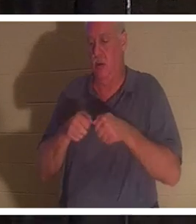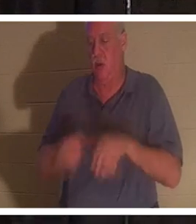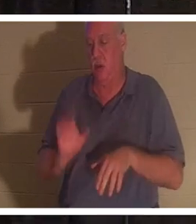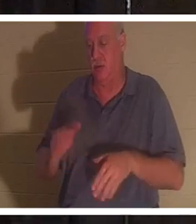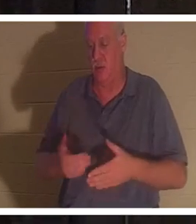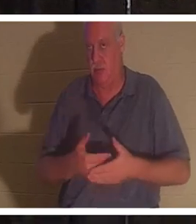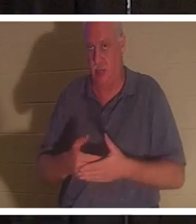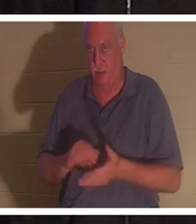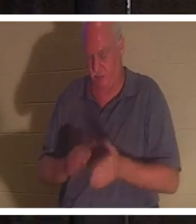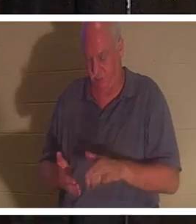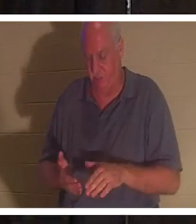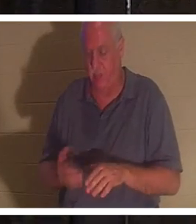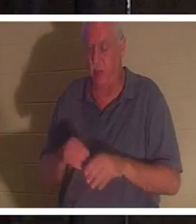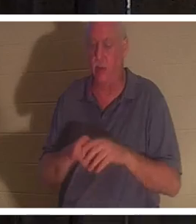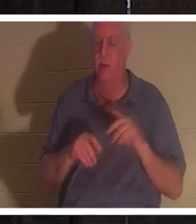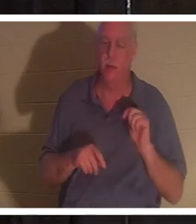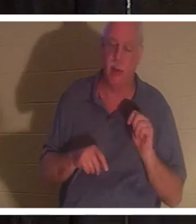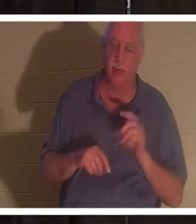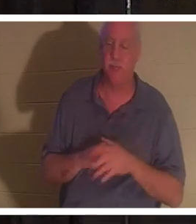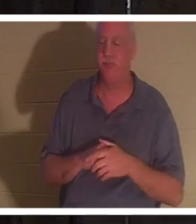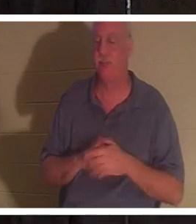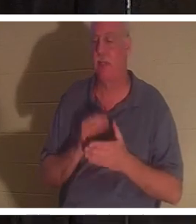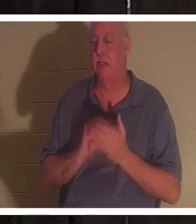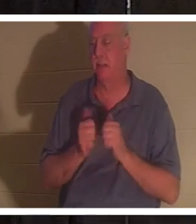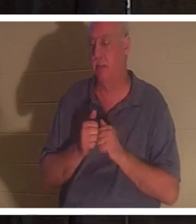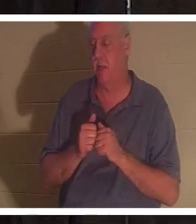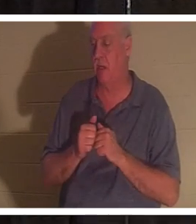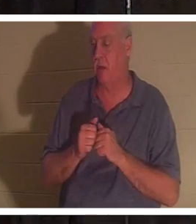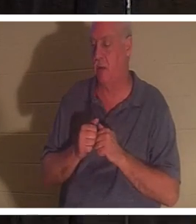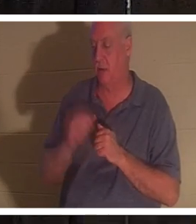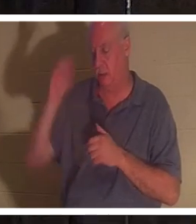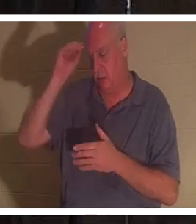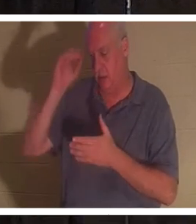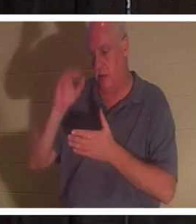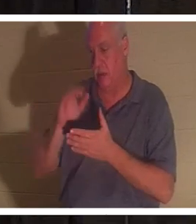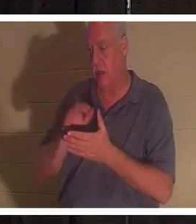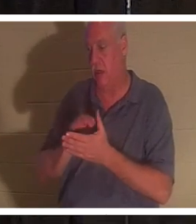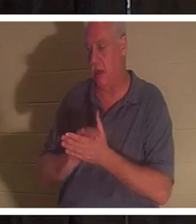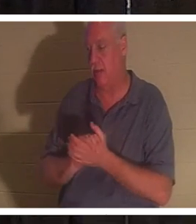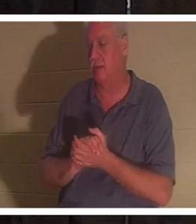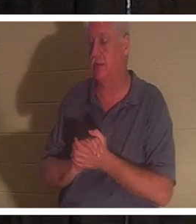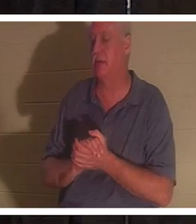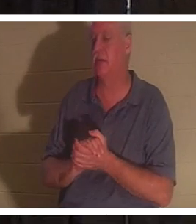was in the bathroom, and somehow her husband Bahra... and I'd love to see her. Some of you have met my